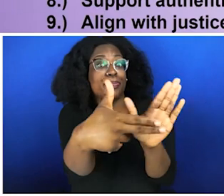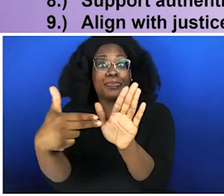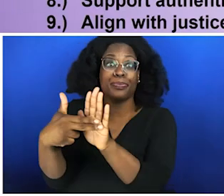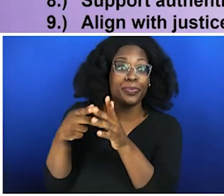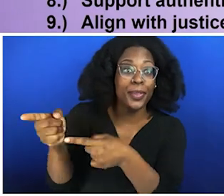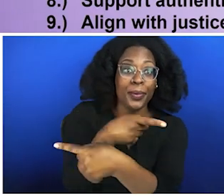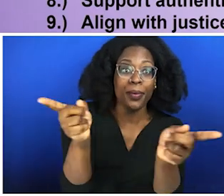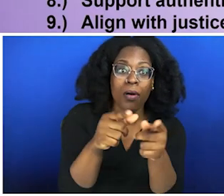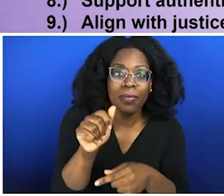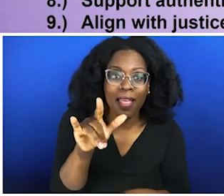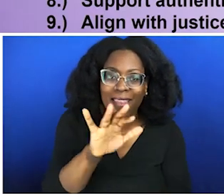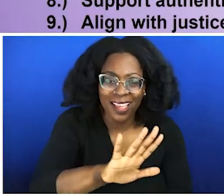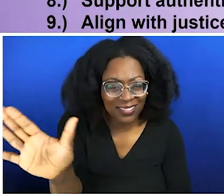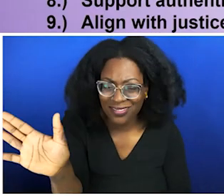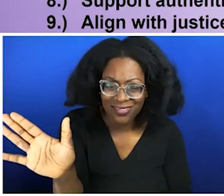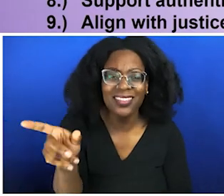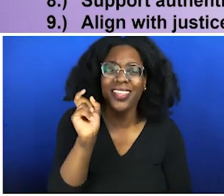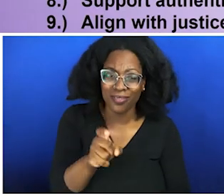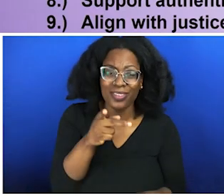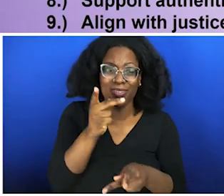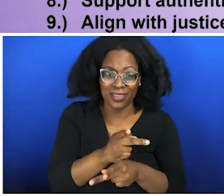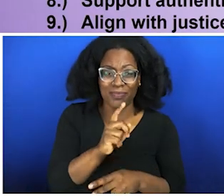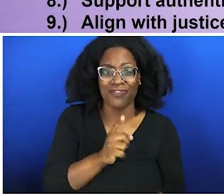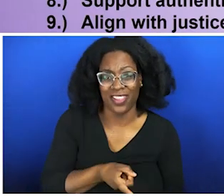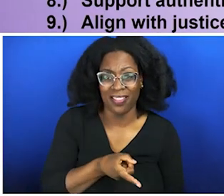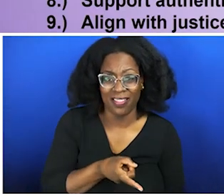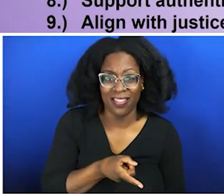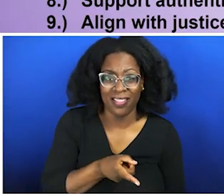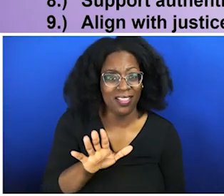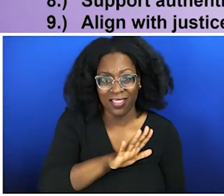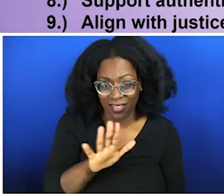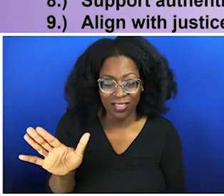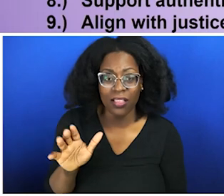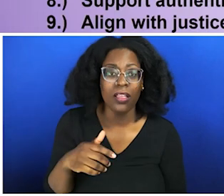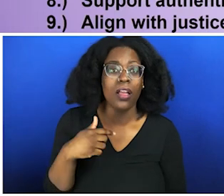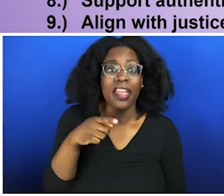harm than good. Let's keep let's keep it real. Me personally having experienced dehumanization